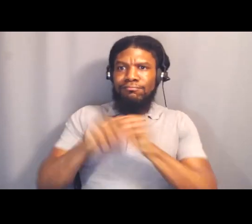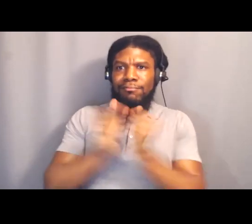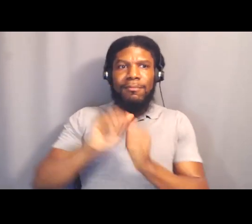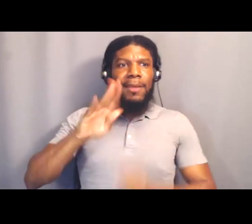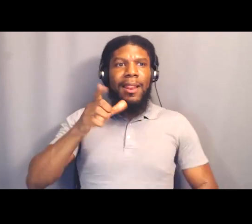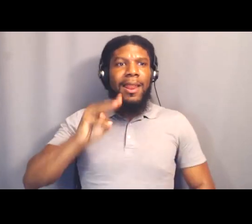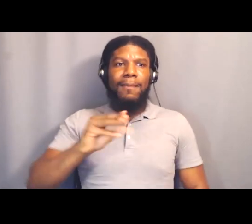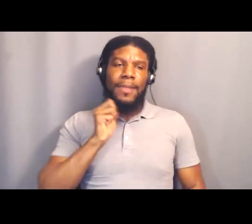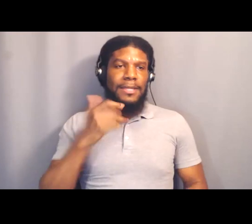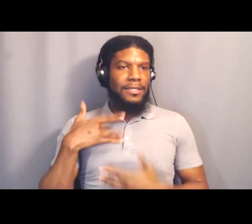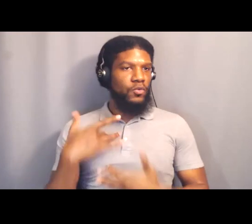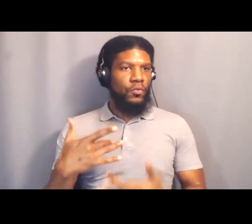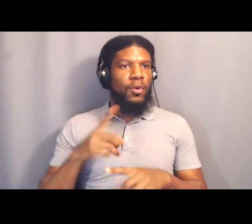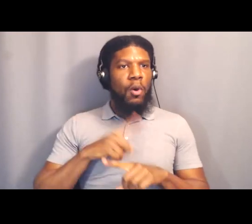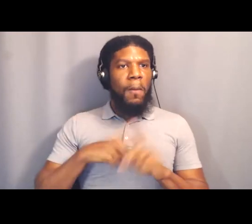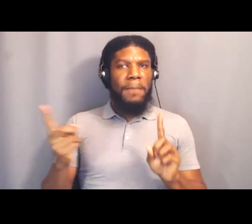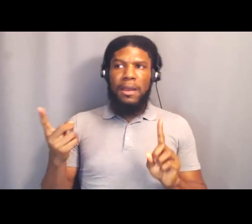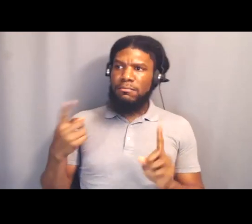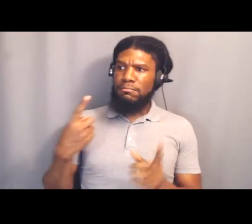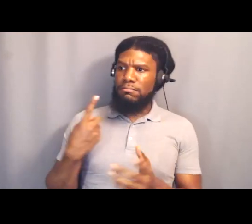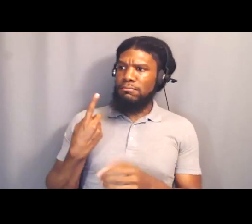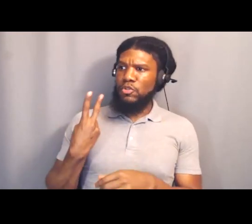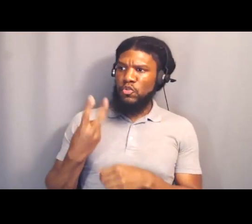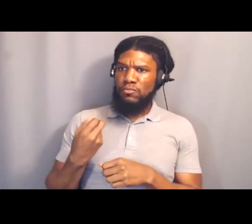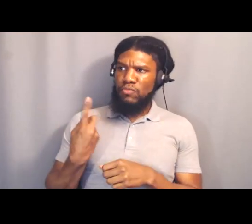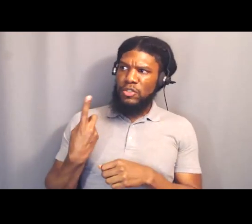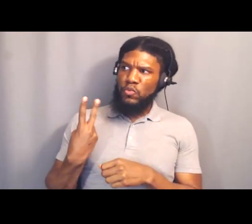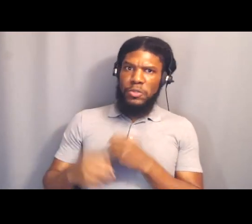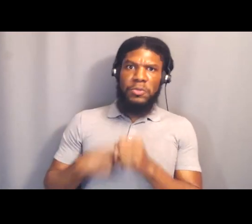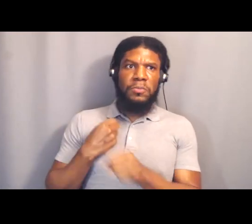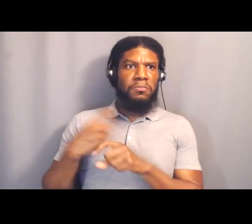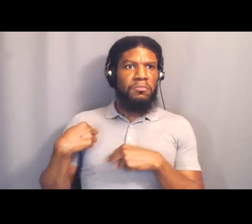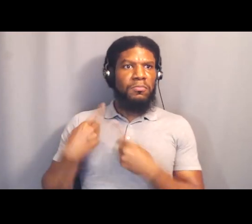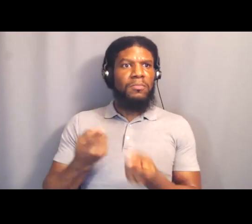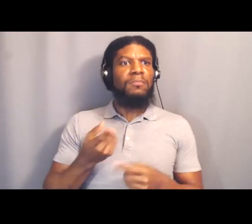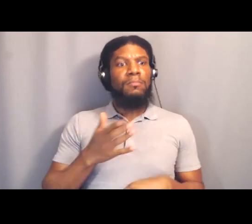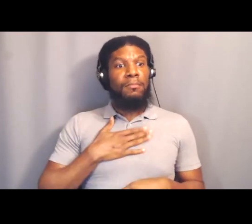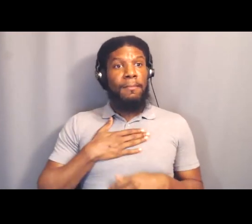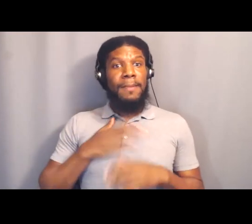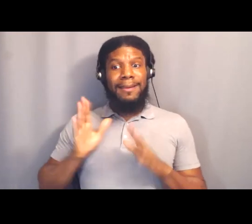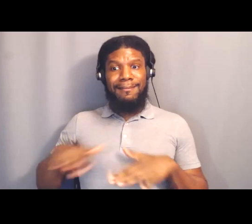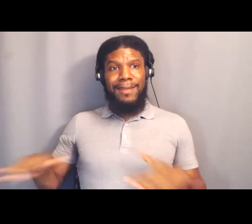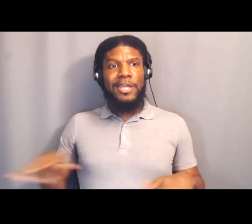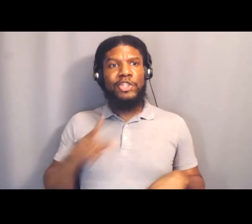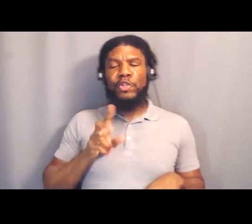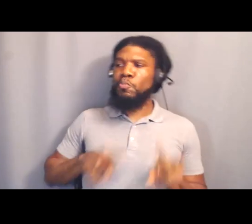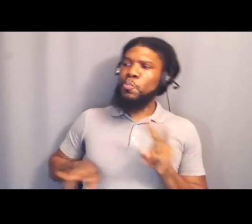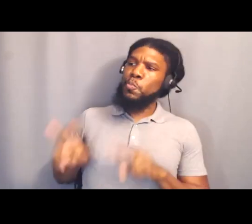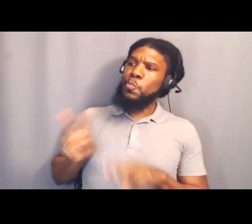But over the course of the last couple of years, she's seen me and my children and she started by asking